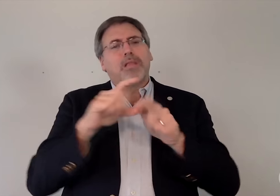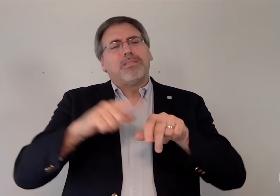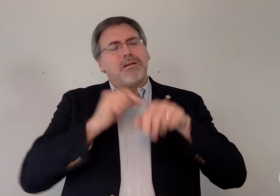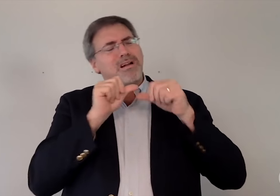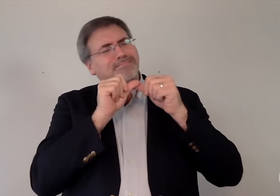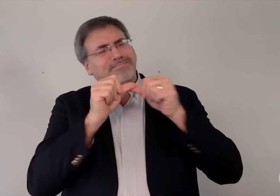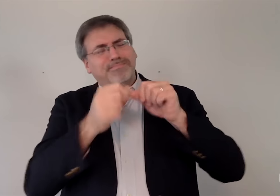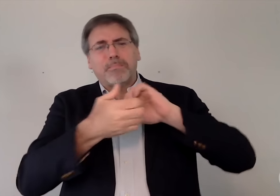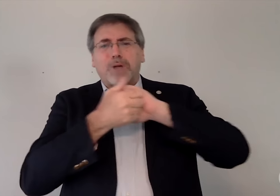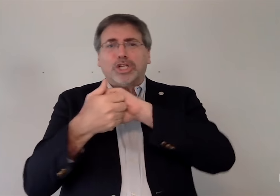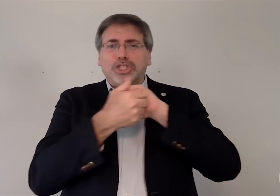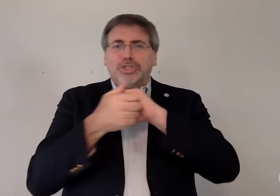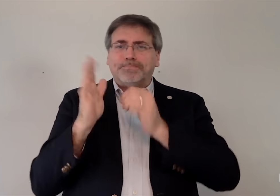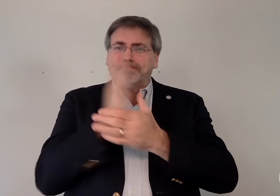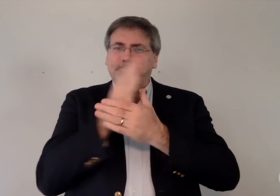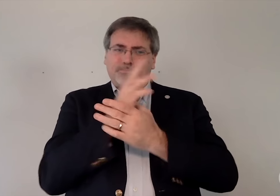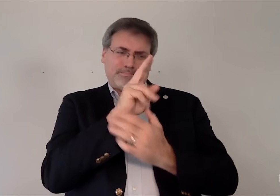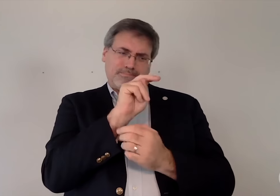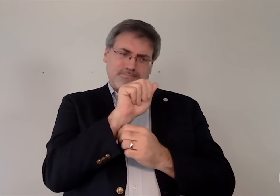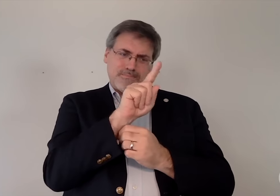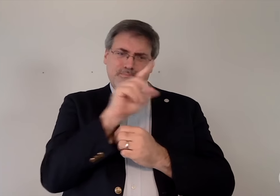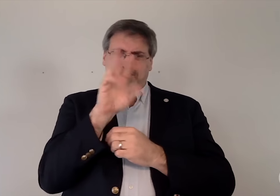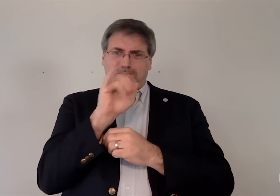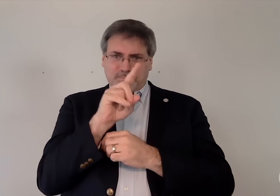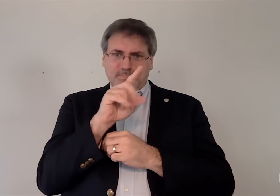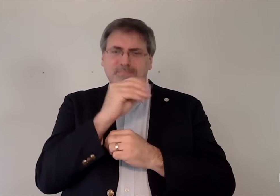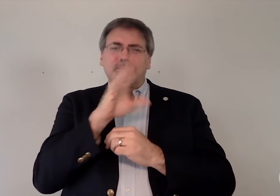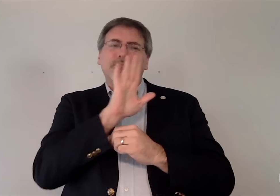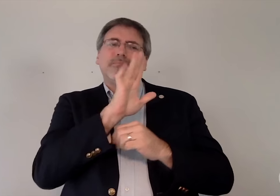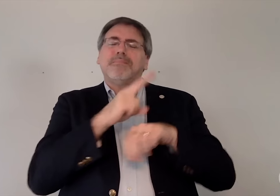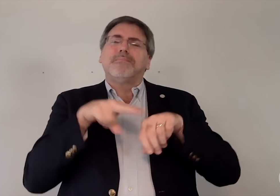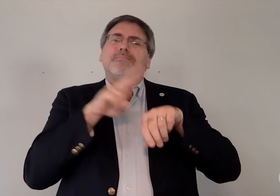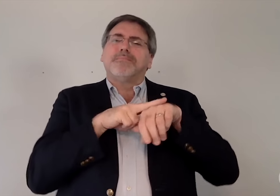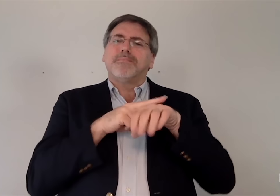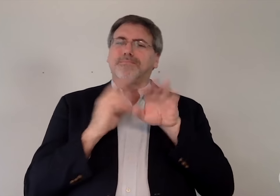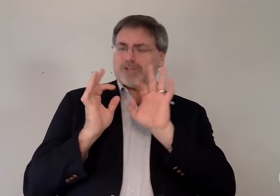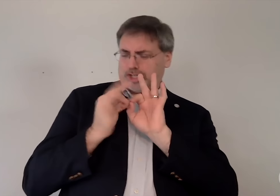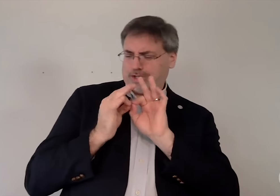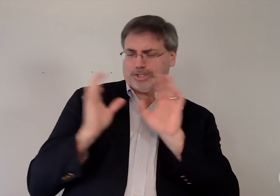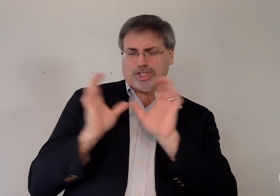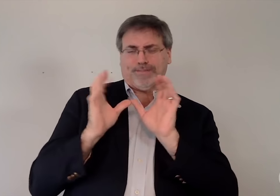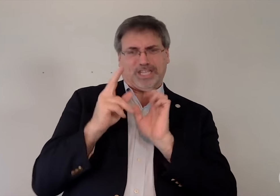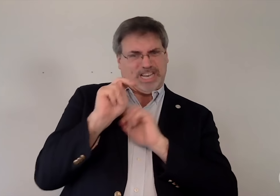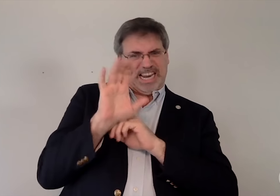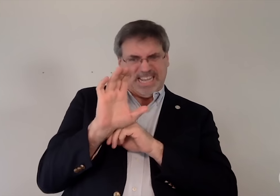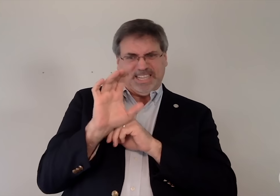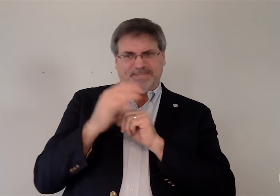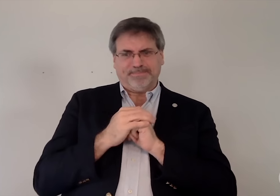on the long-standing NAD-RID partnership and the NAD-RID National Interpreter Certification (NIC).